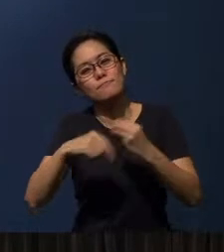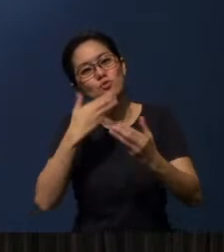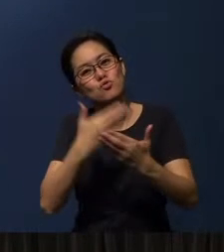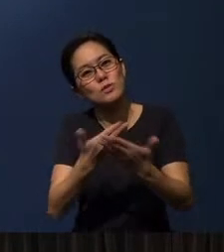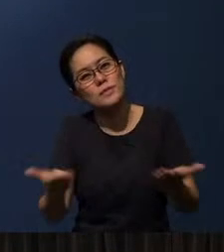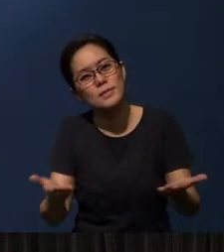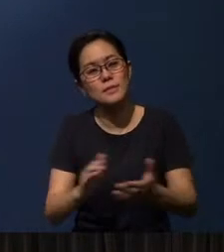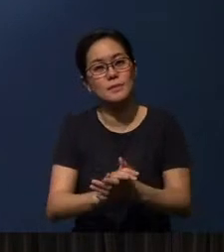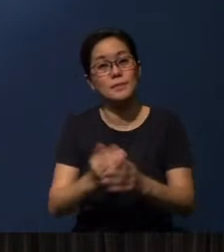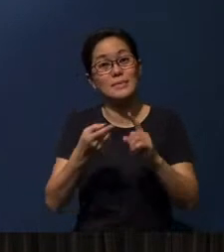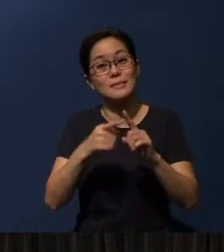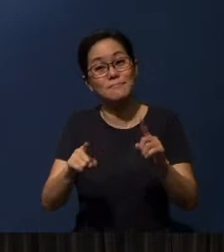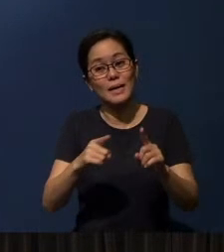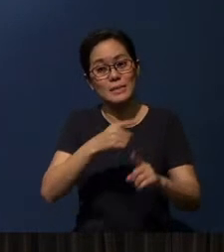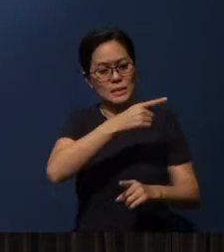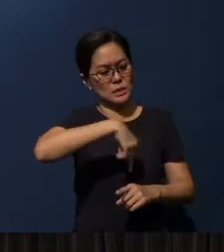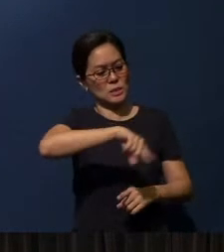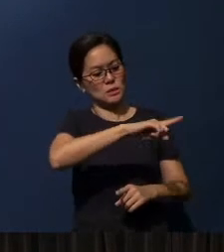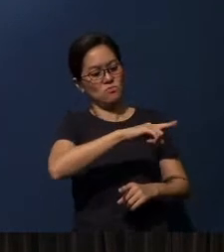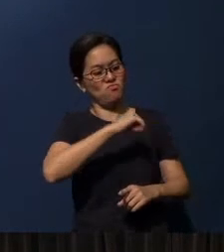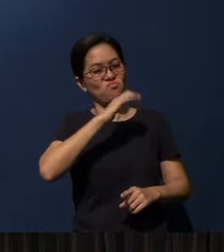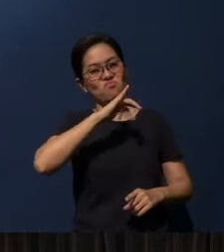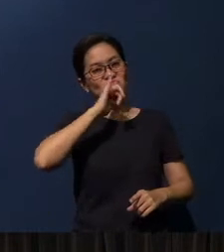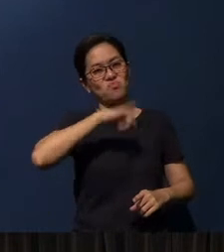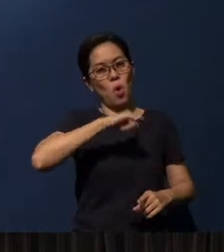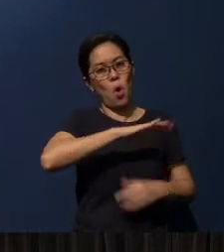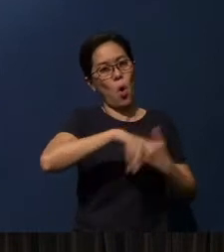But they have not all obeyed the gospel.